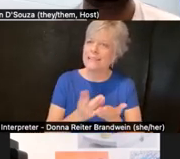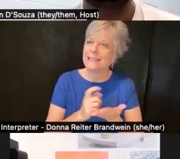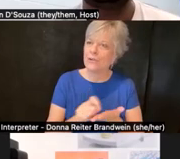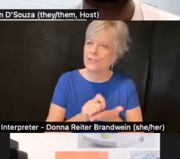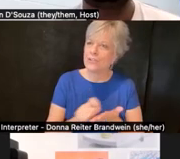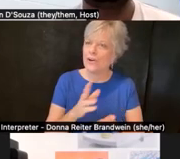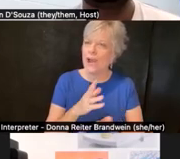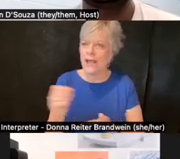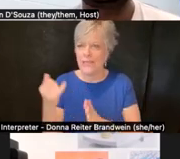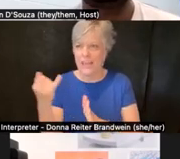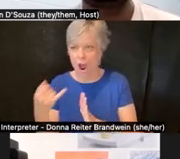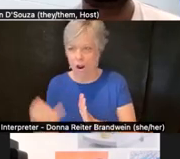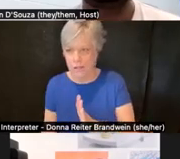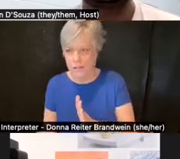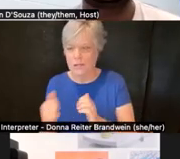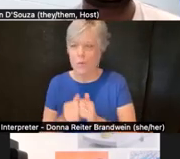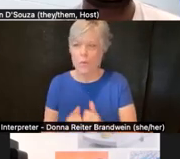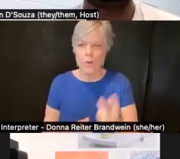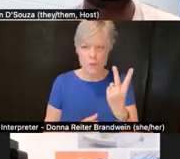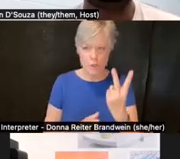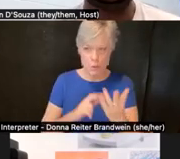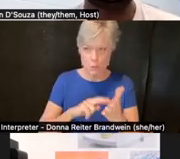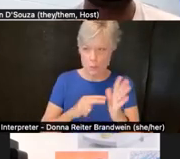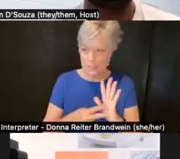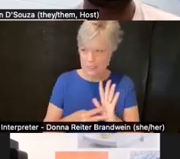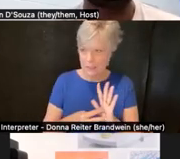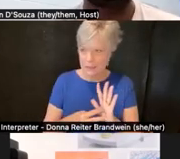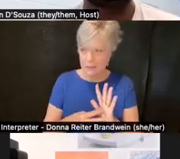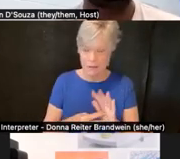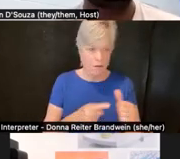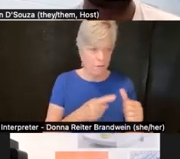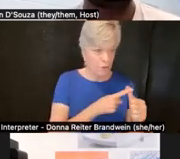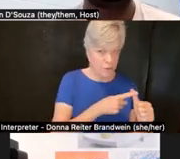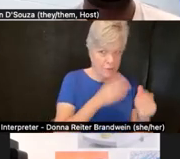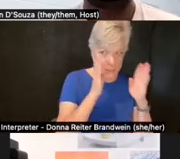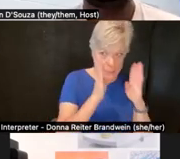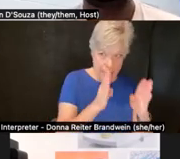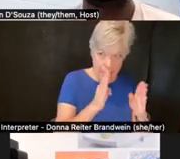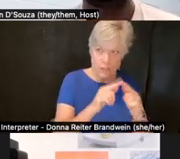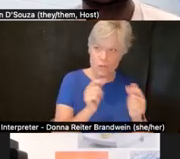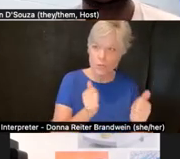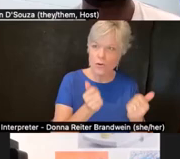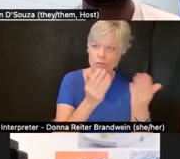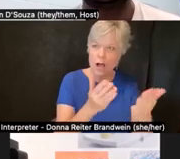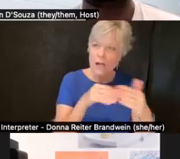with two interconnected purposes. First, we're dedicated to providing an accessible venue